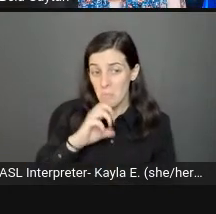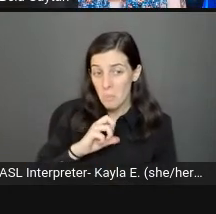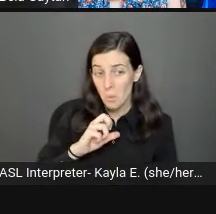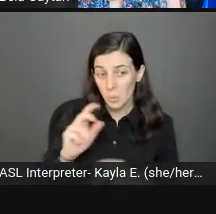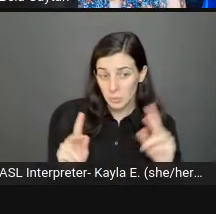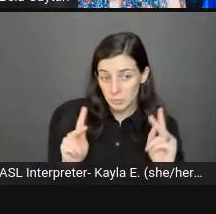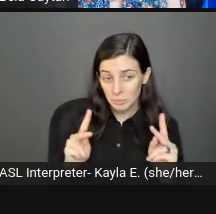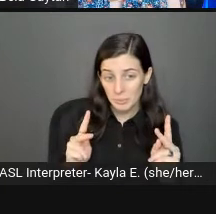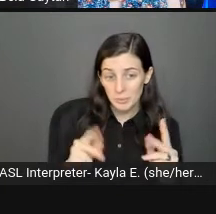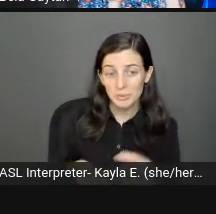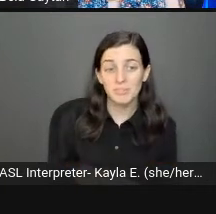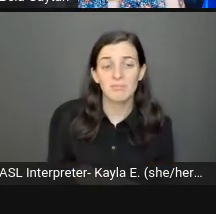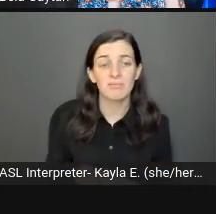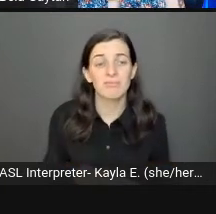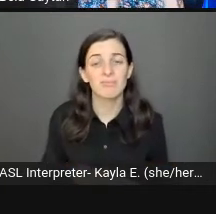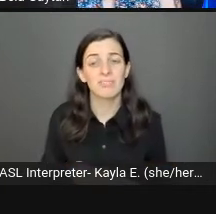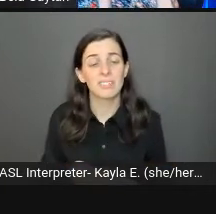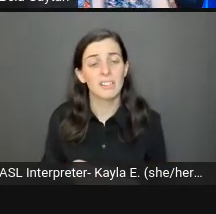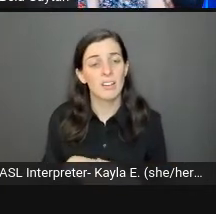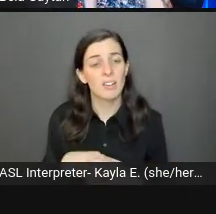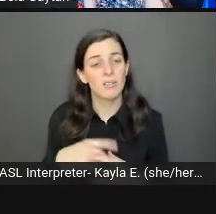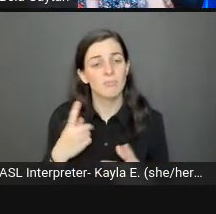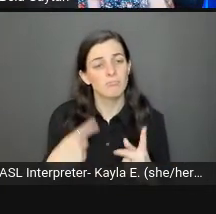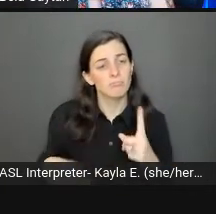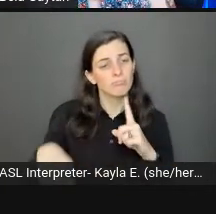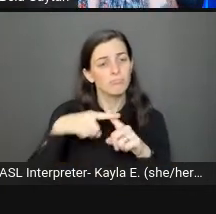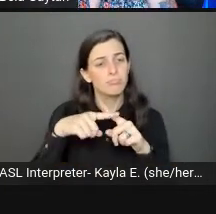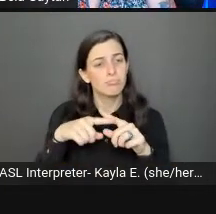in the center with two beautiful plus-size people.